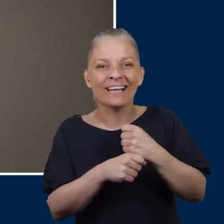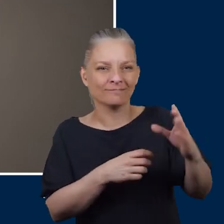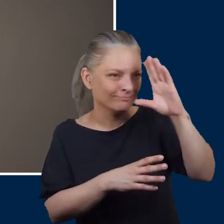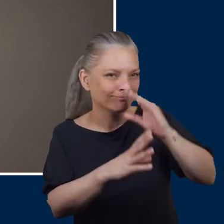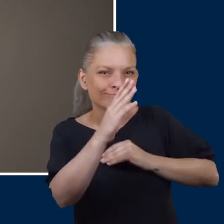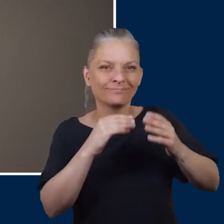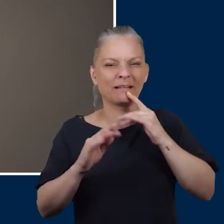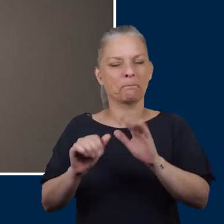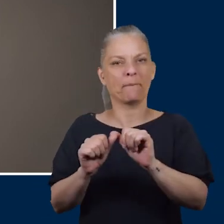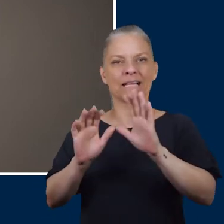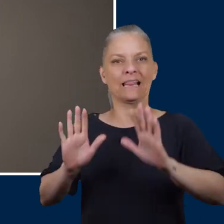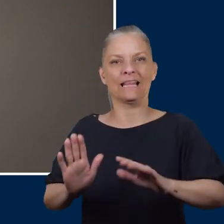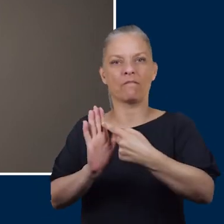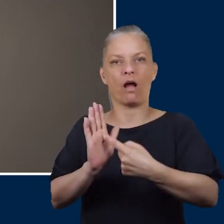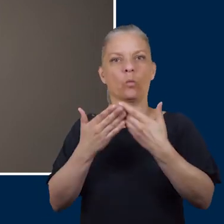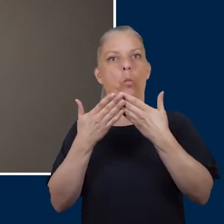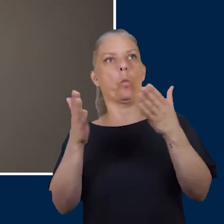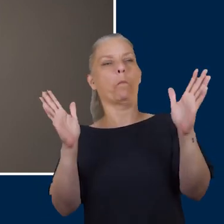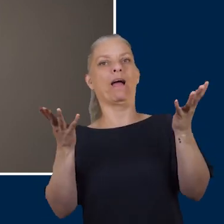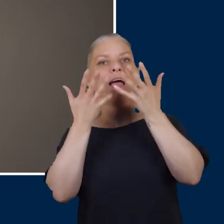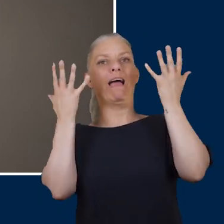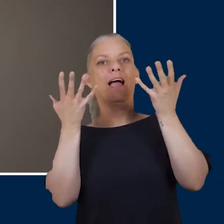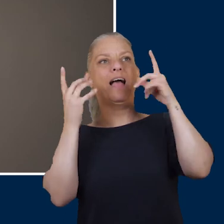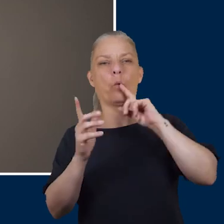at a higher risk of infection so if you get a wound in your foot always